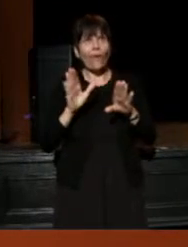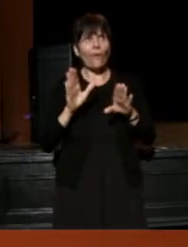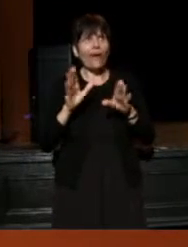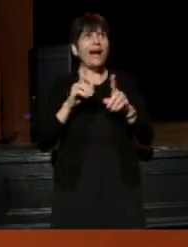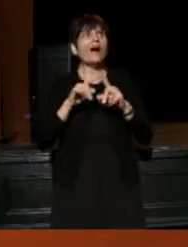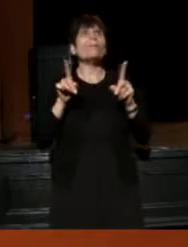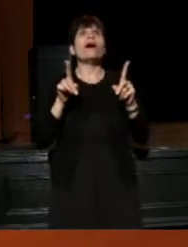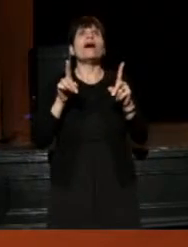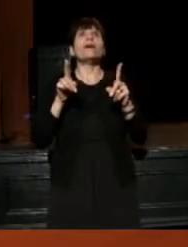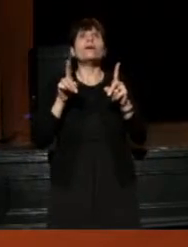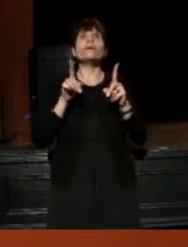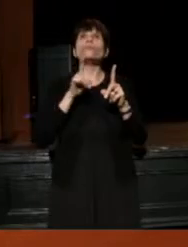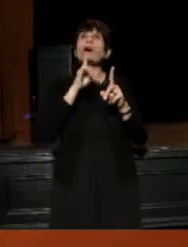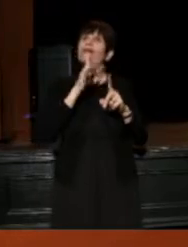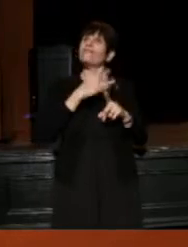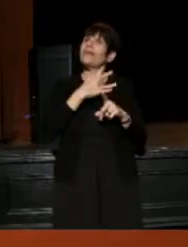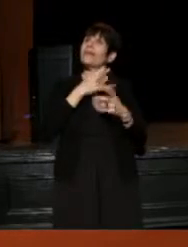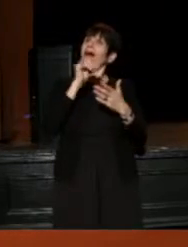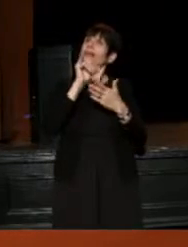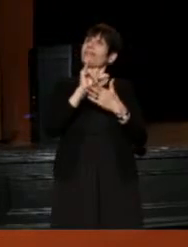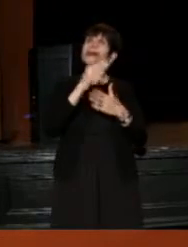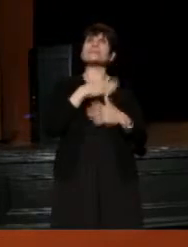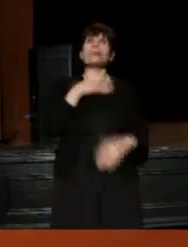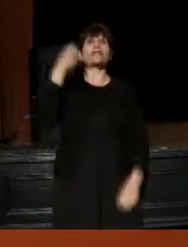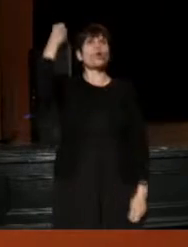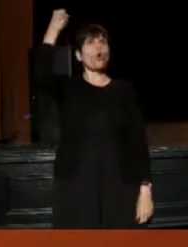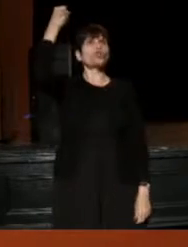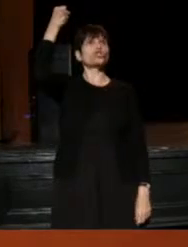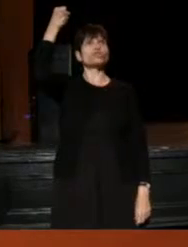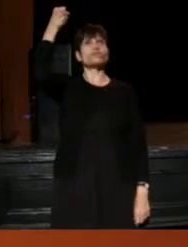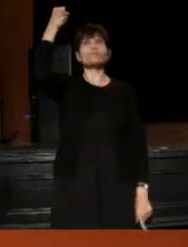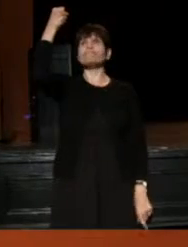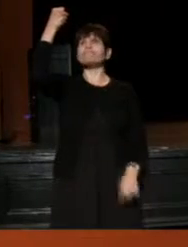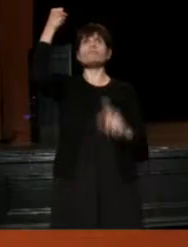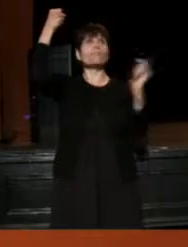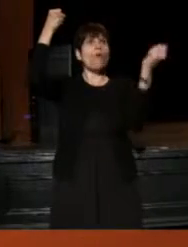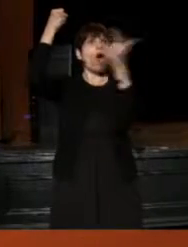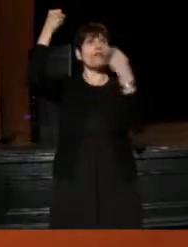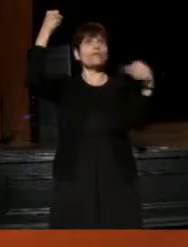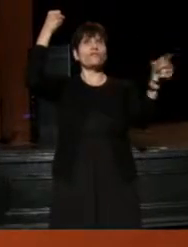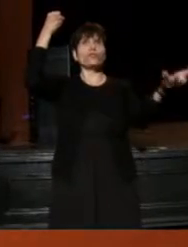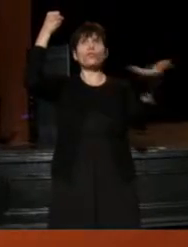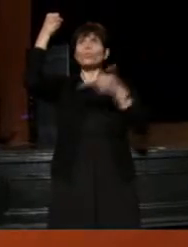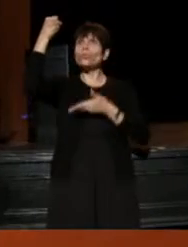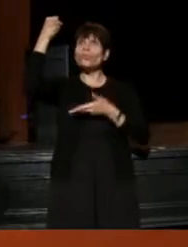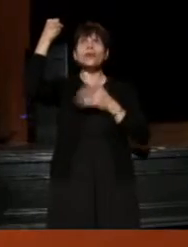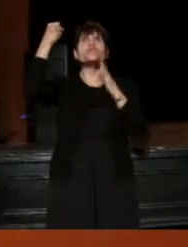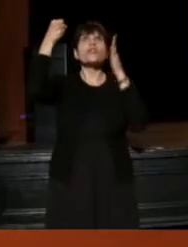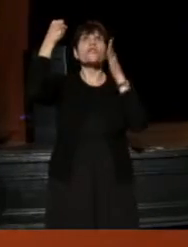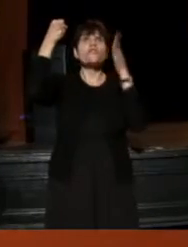but I feel like that is my torch that I carry from all of you into the future